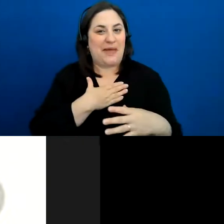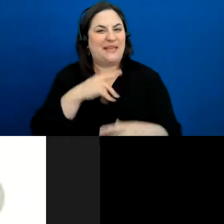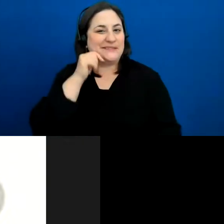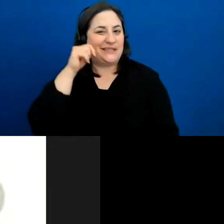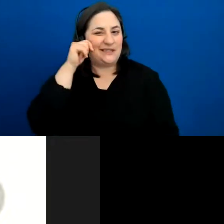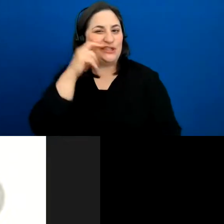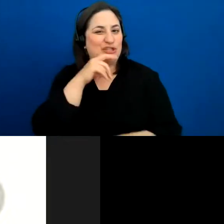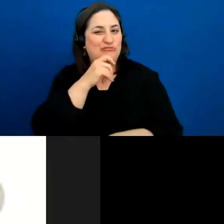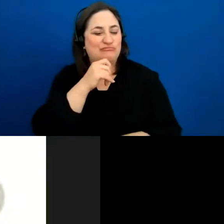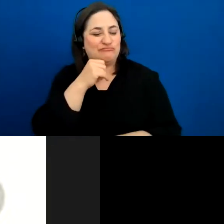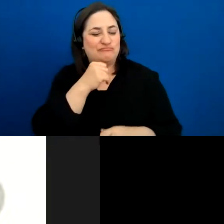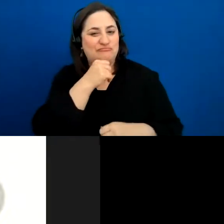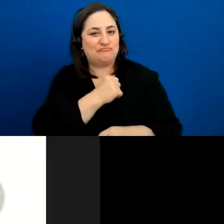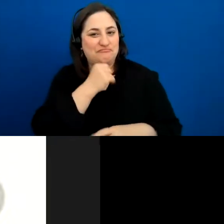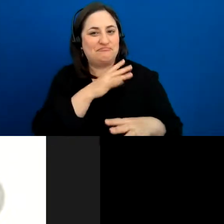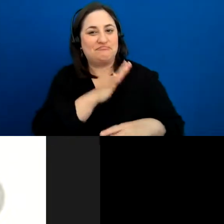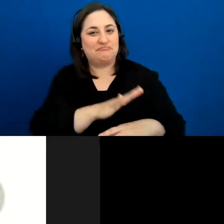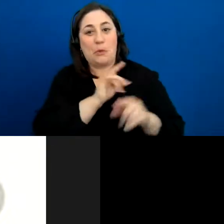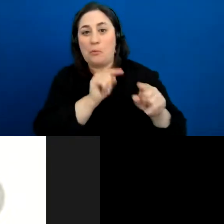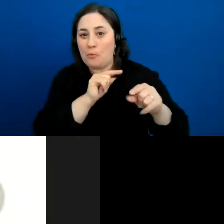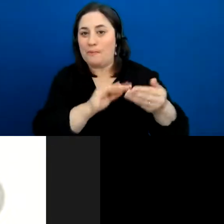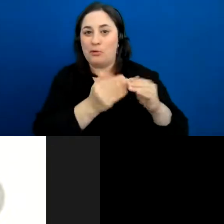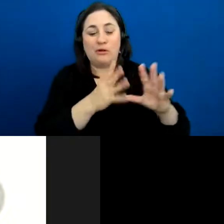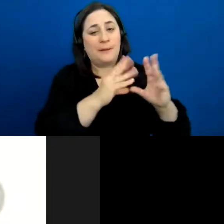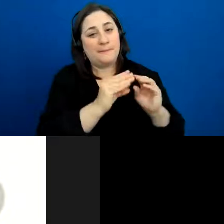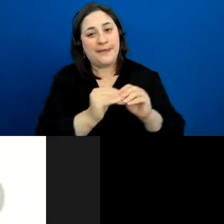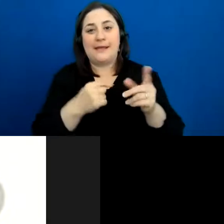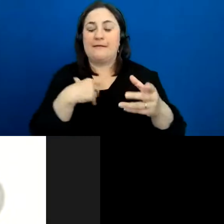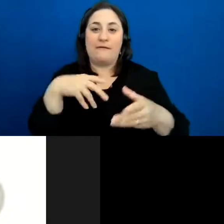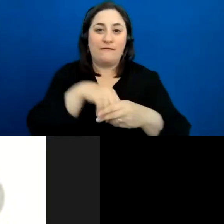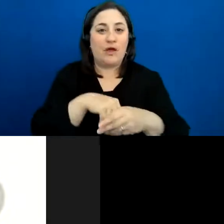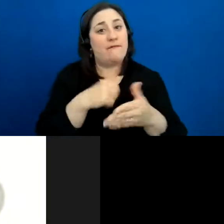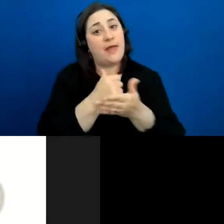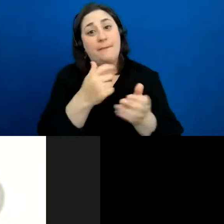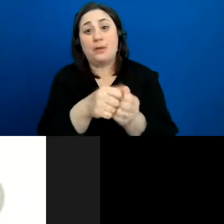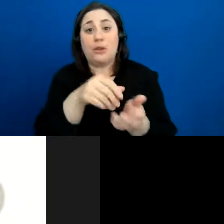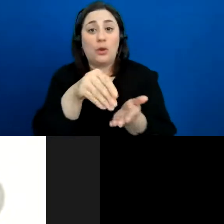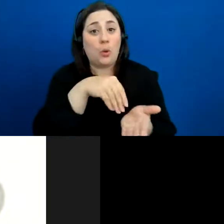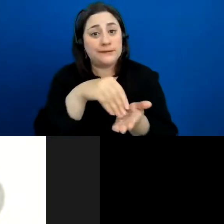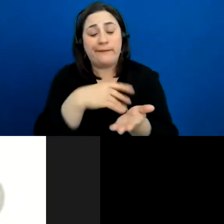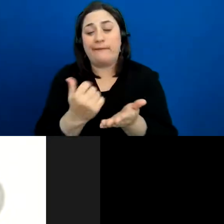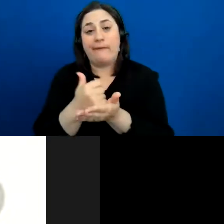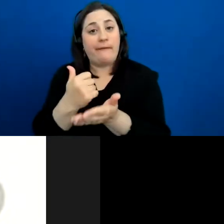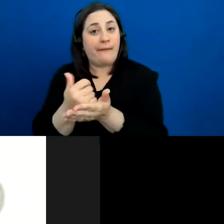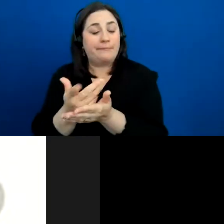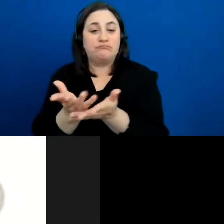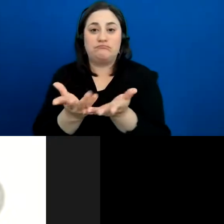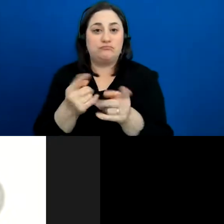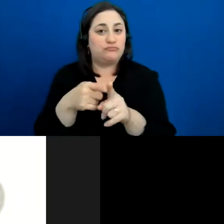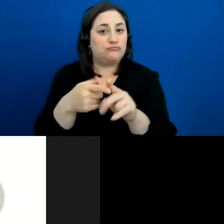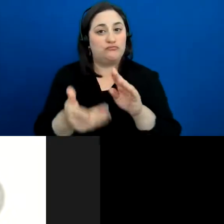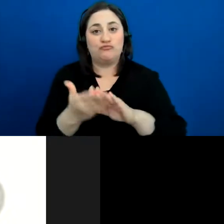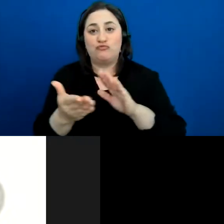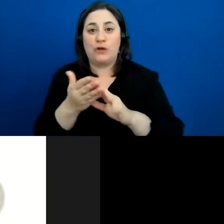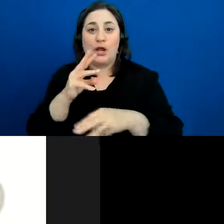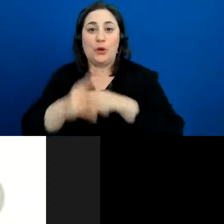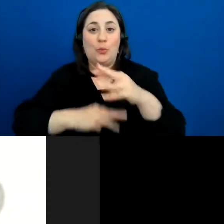Going to community meetings, taking part, helping note take, helping run World Café type sessions,